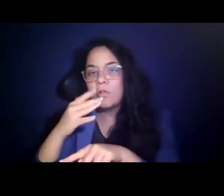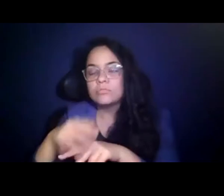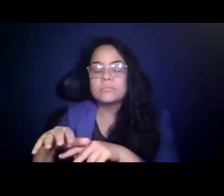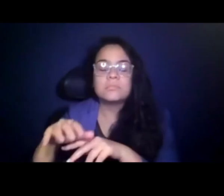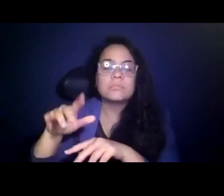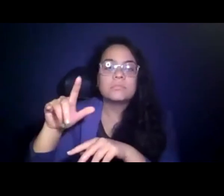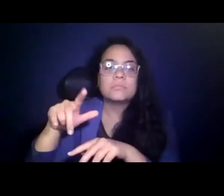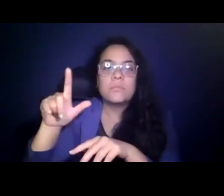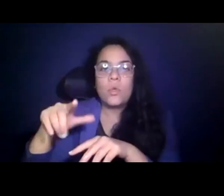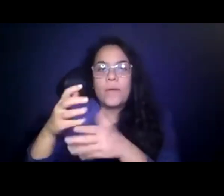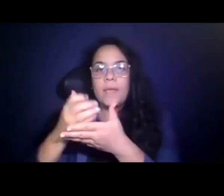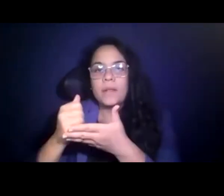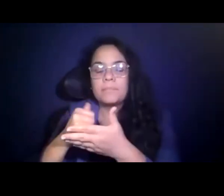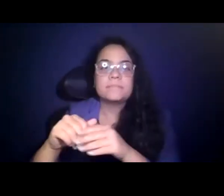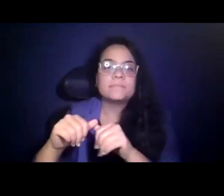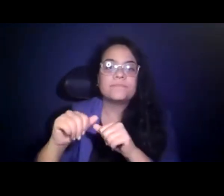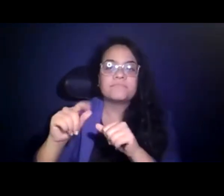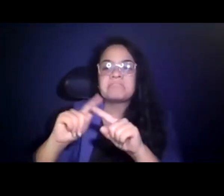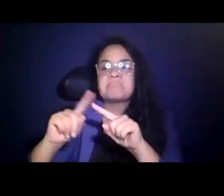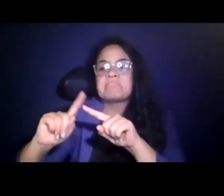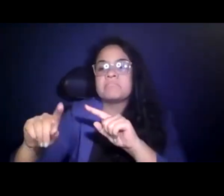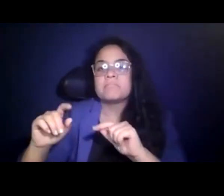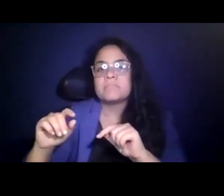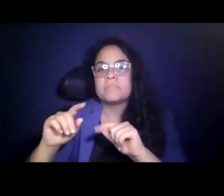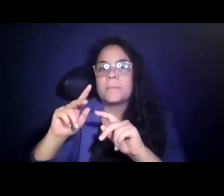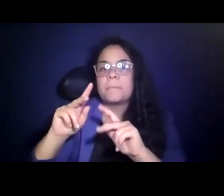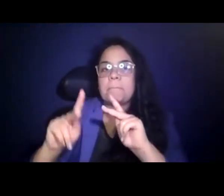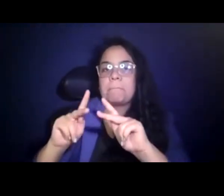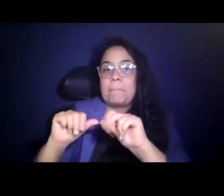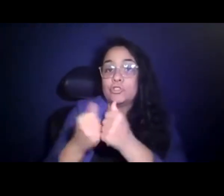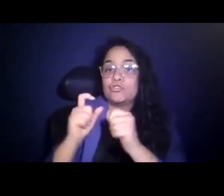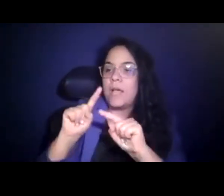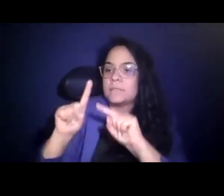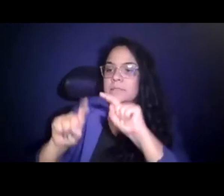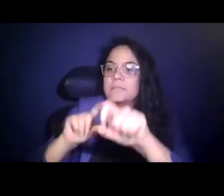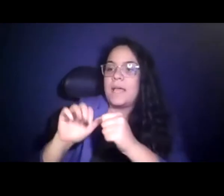15:18:51 Agencies should ask how their access to transit was impacted due to the pandemic